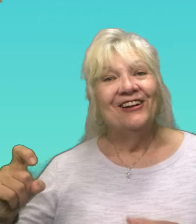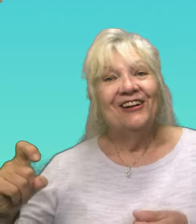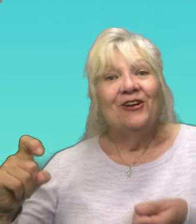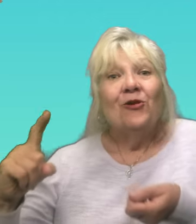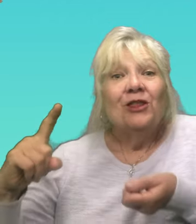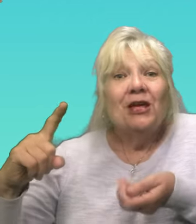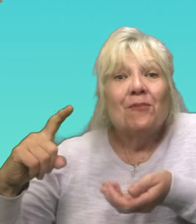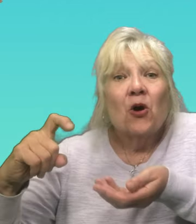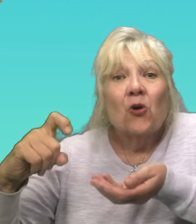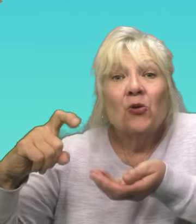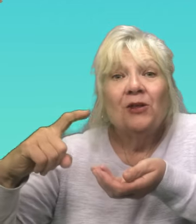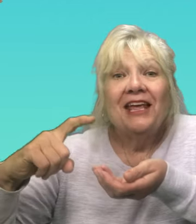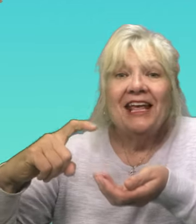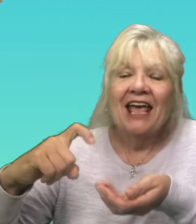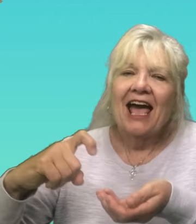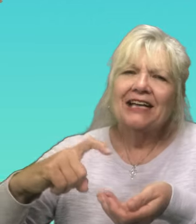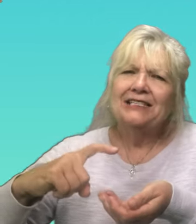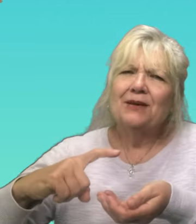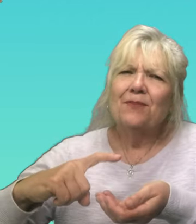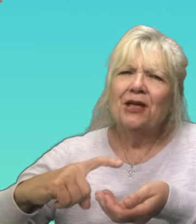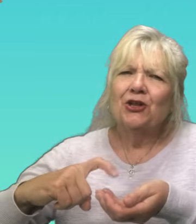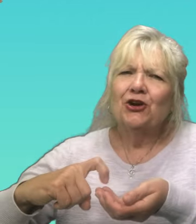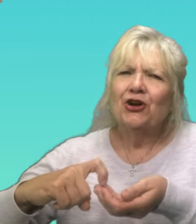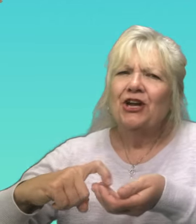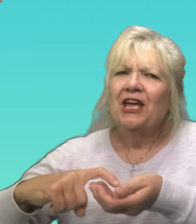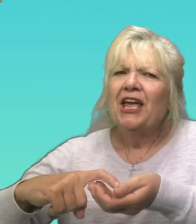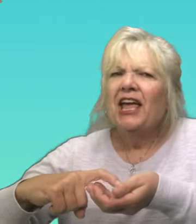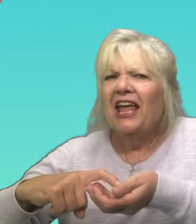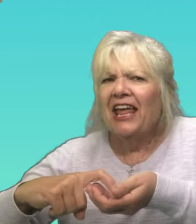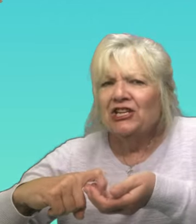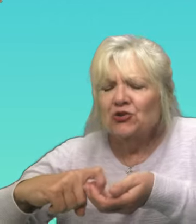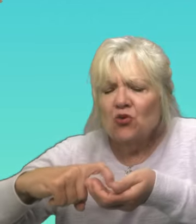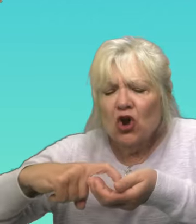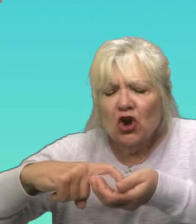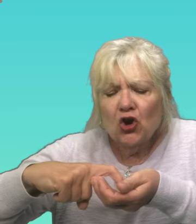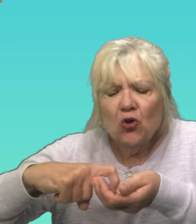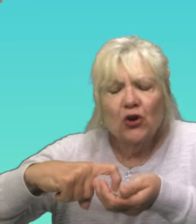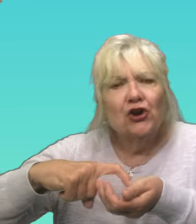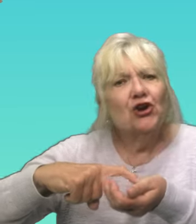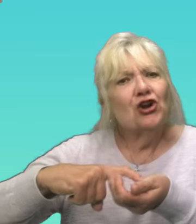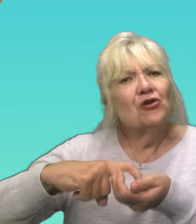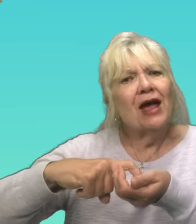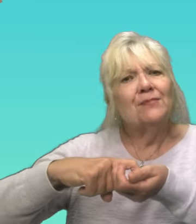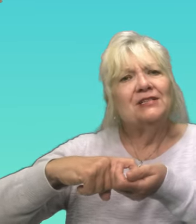Roly-Poly caterpillar into a corner, crept,